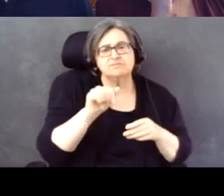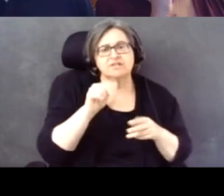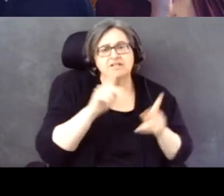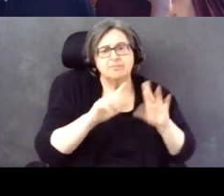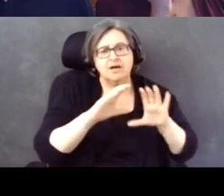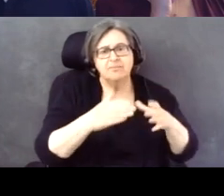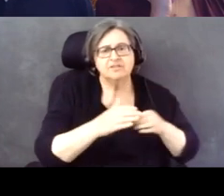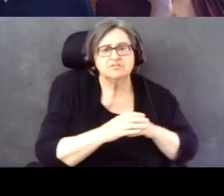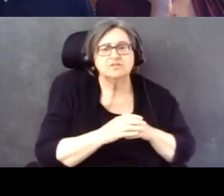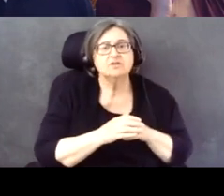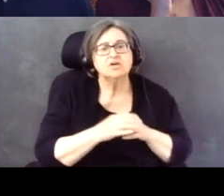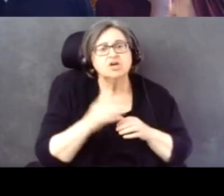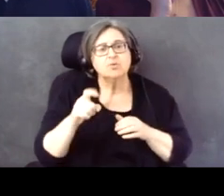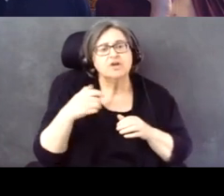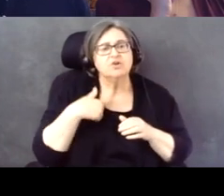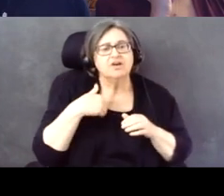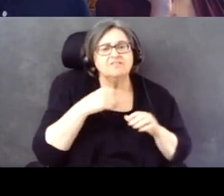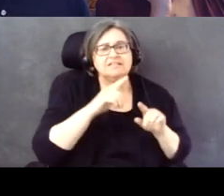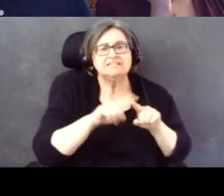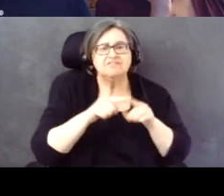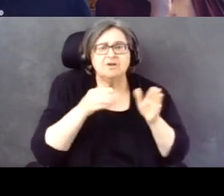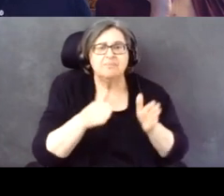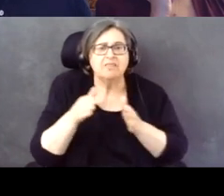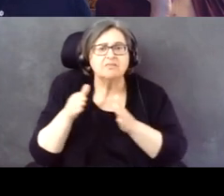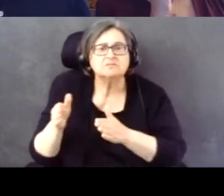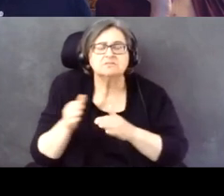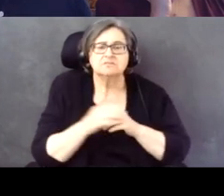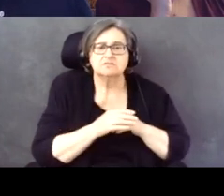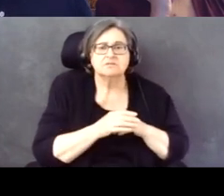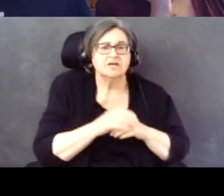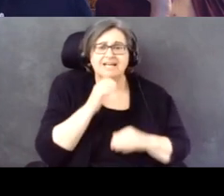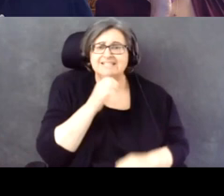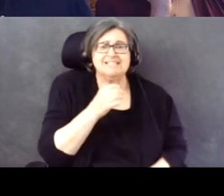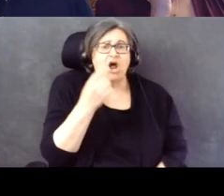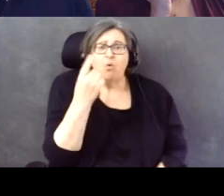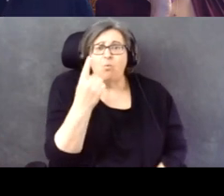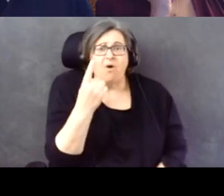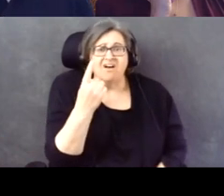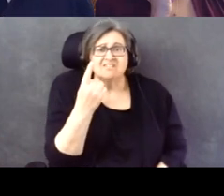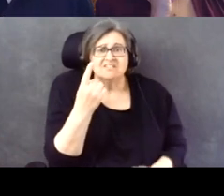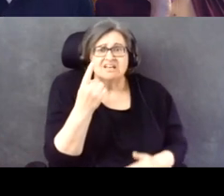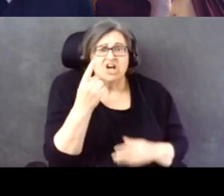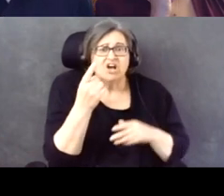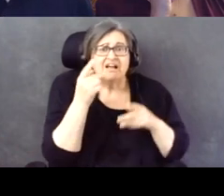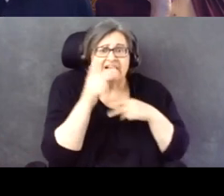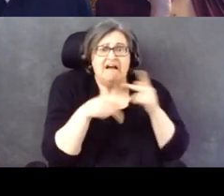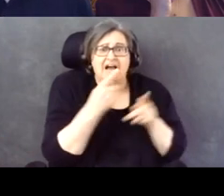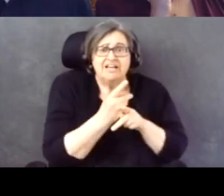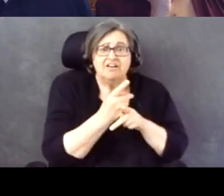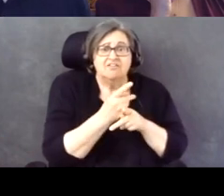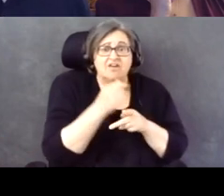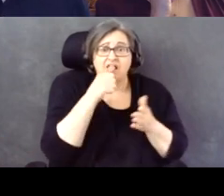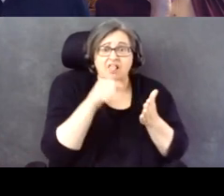We need lots of different methods to academic lots of different types of disabilities.